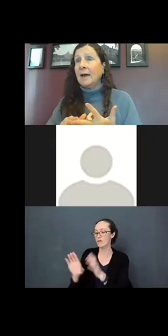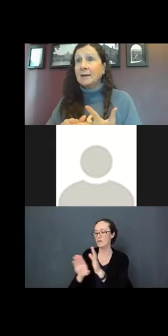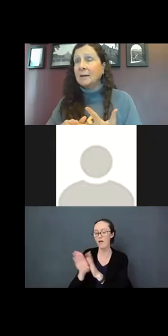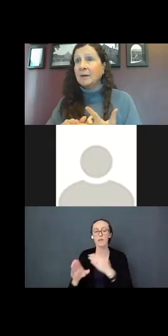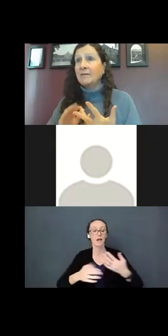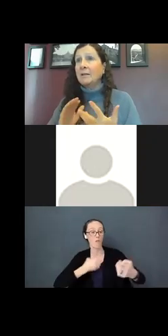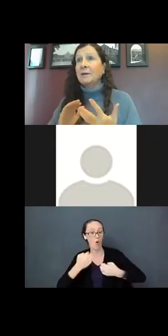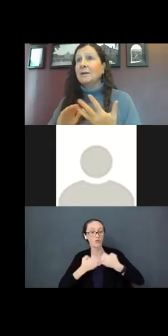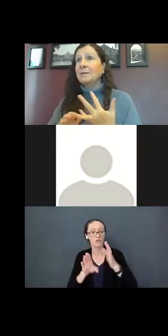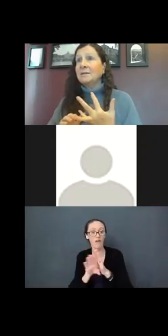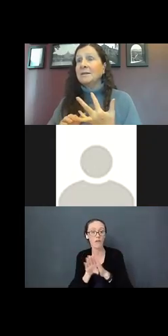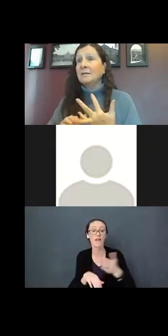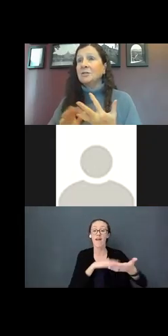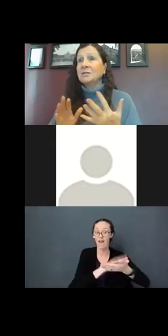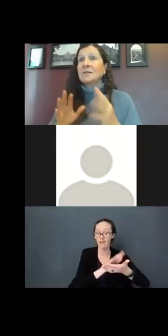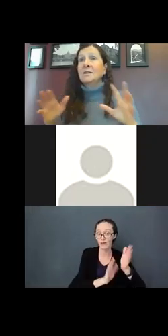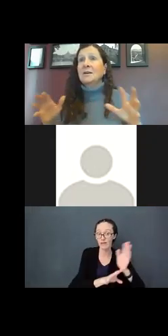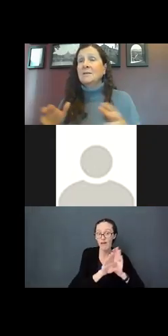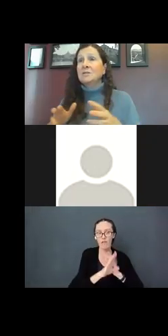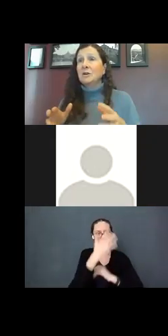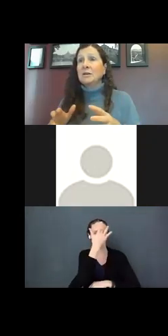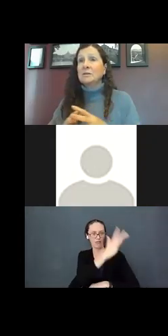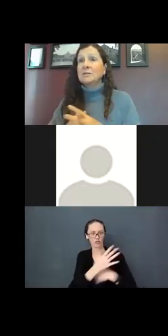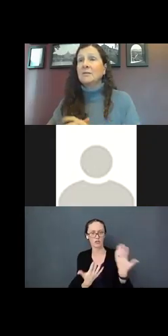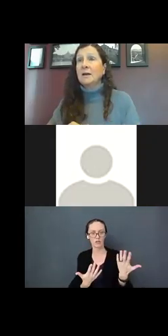academic development, and intelligence in these early years of life.